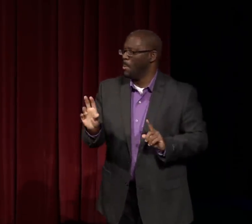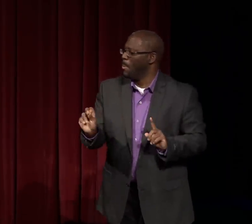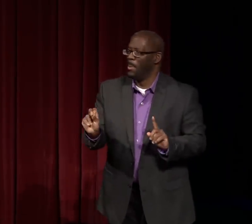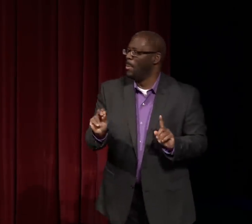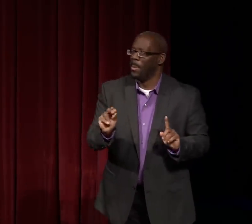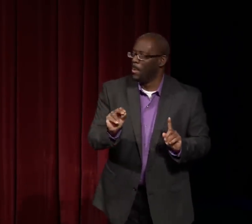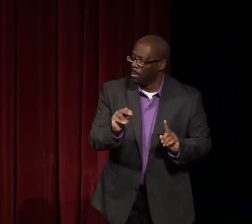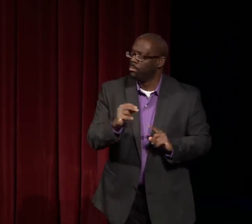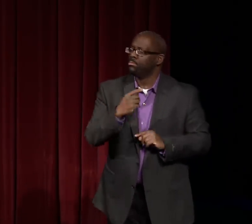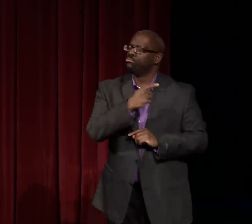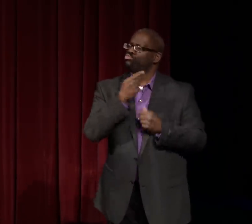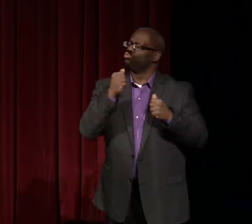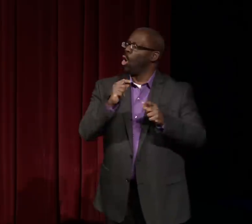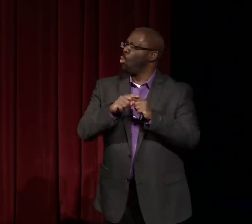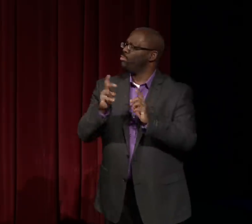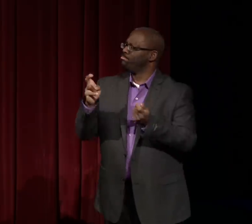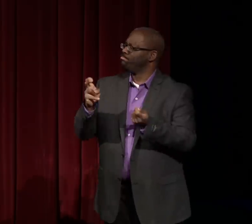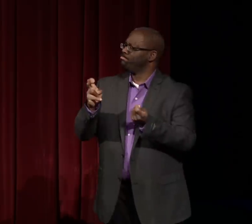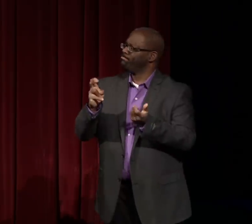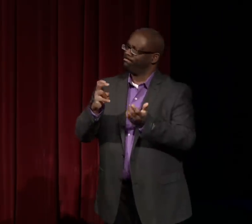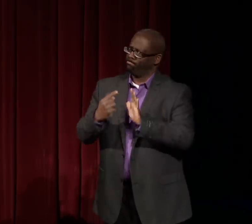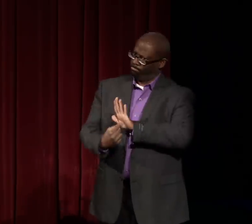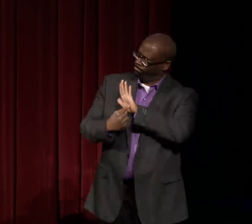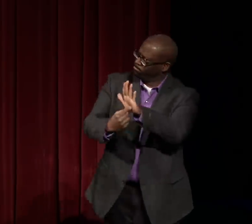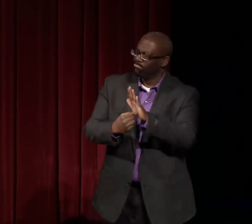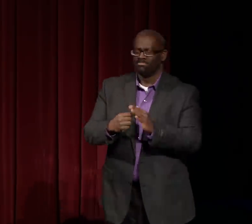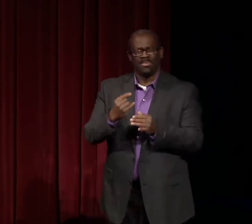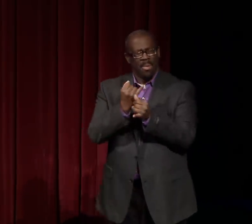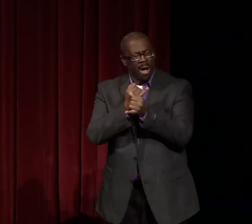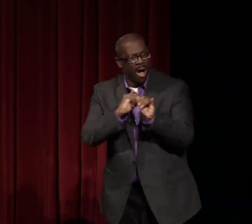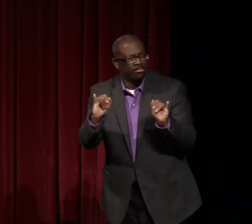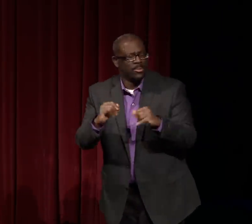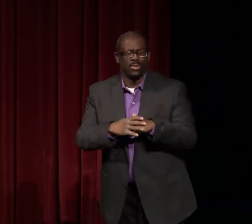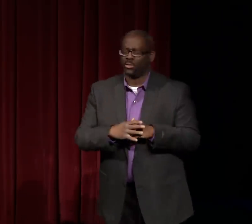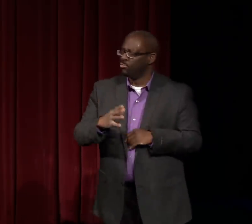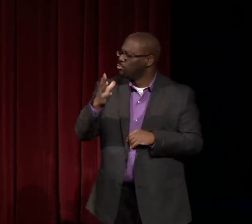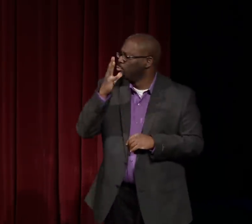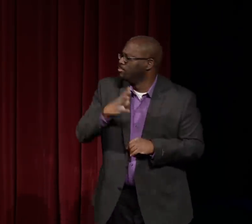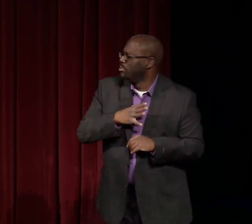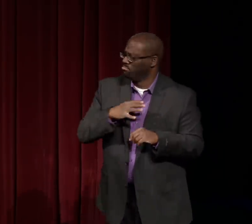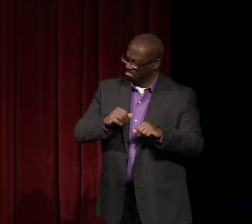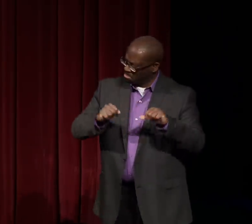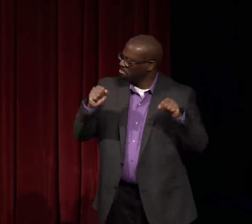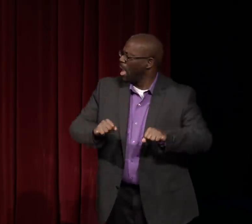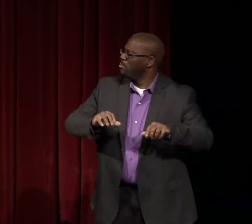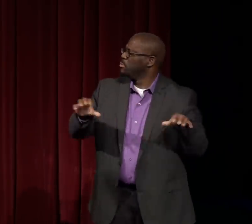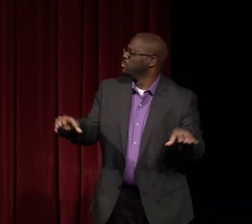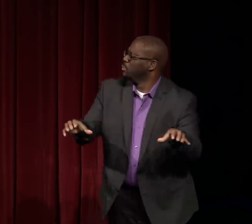Nathie wasn't approving of the way this film took place,